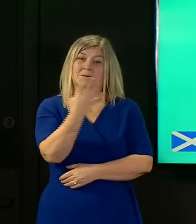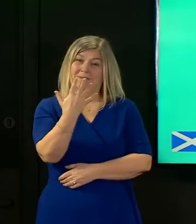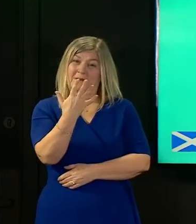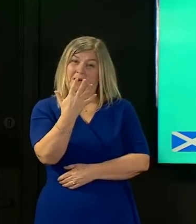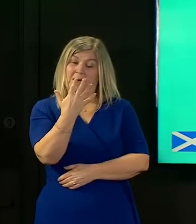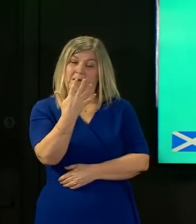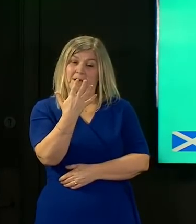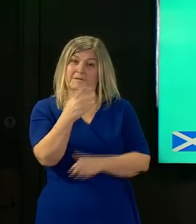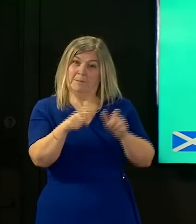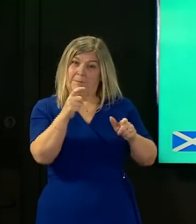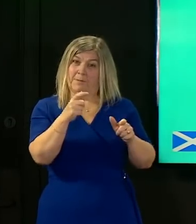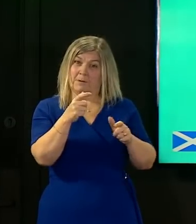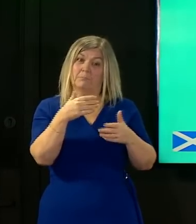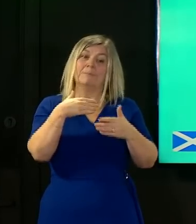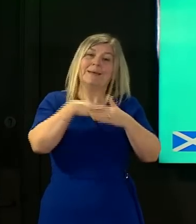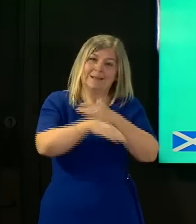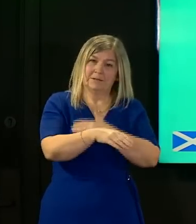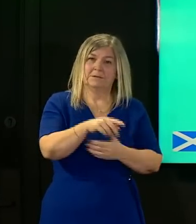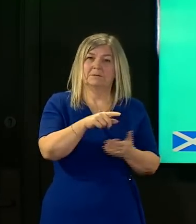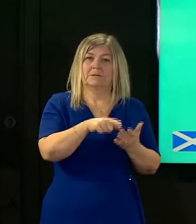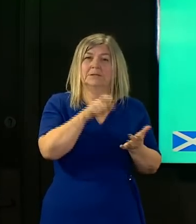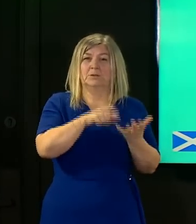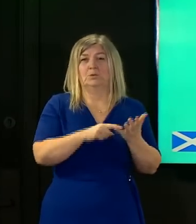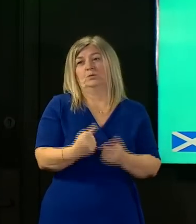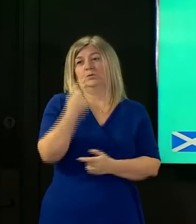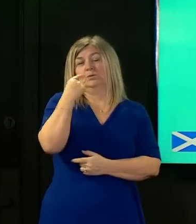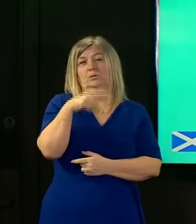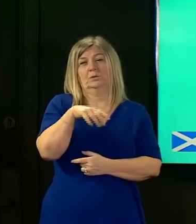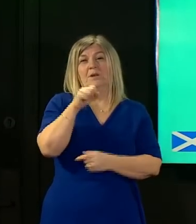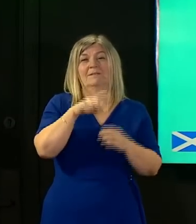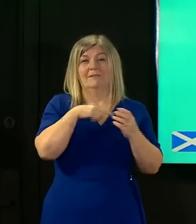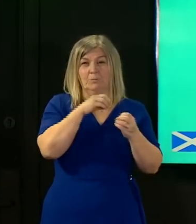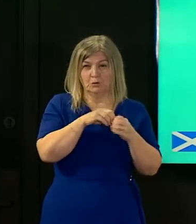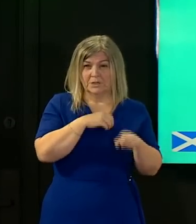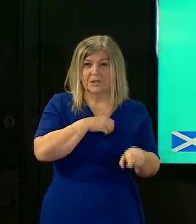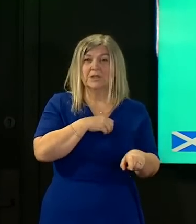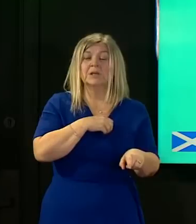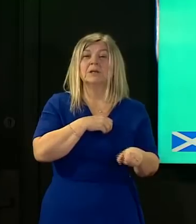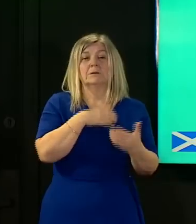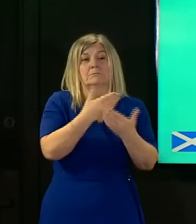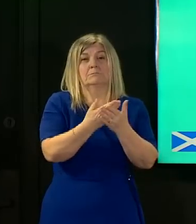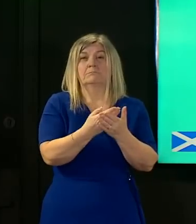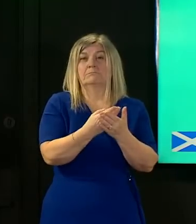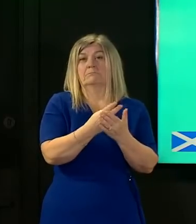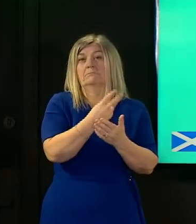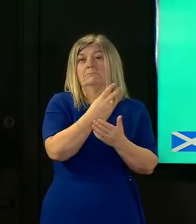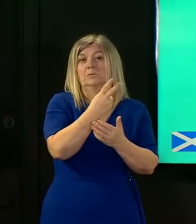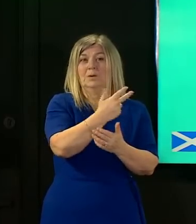the week to the 28th of february 78 in the week to the 21st of february so the figures are going in